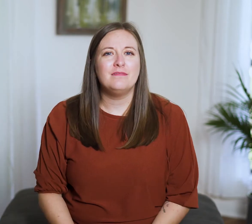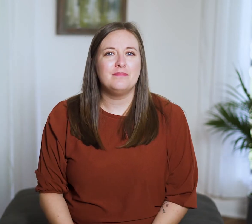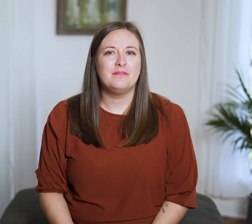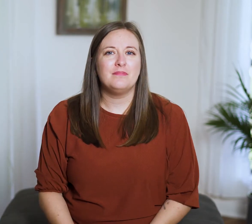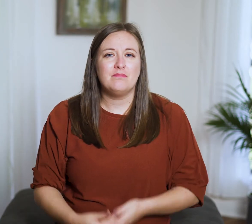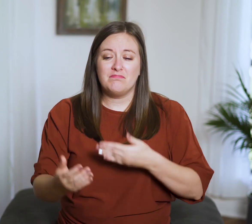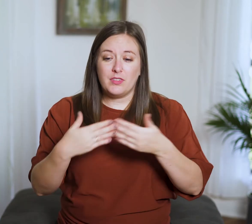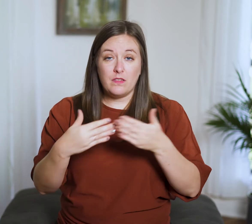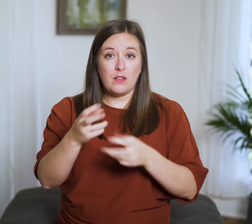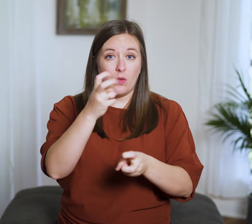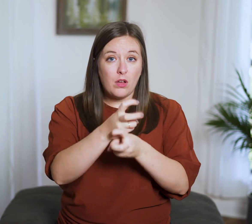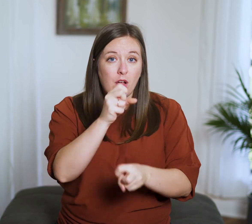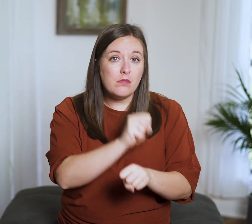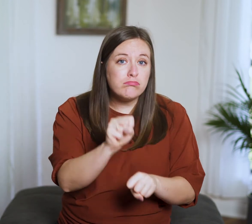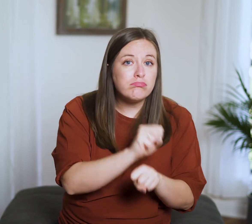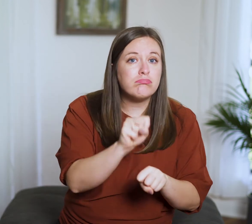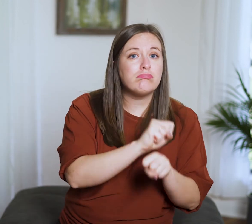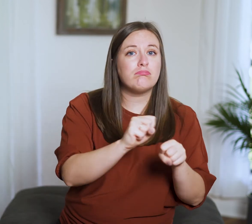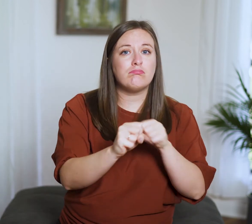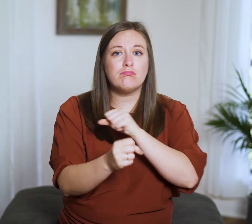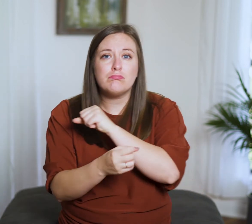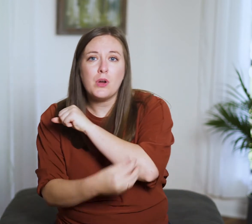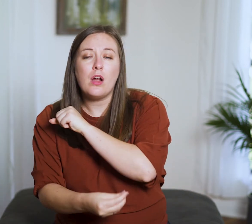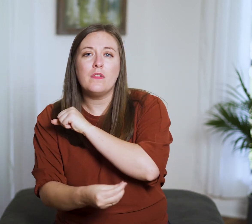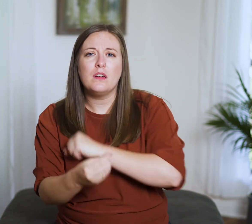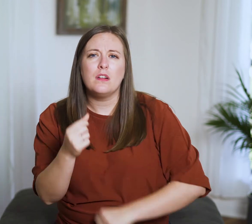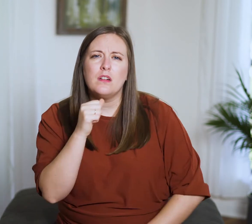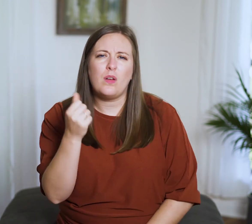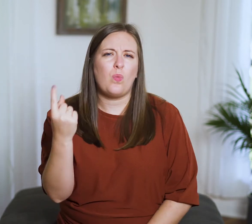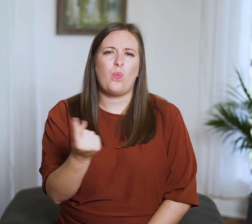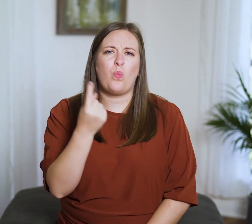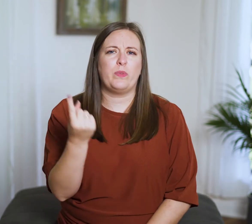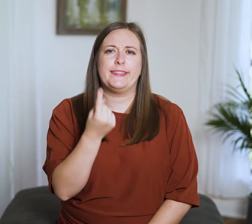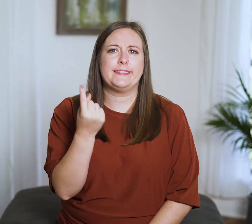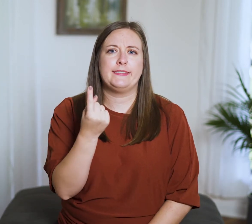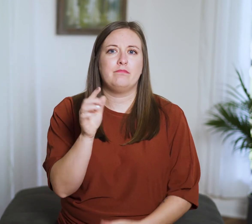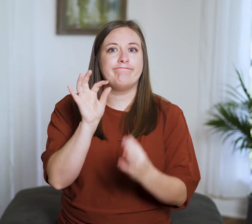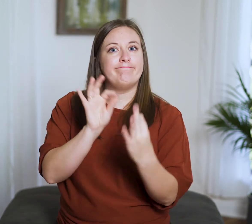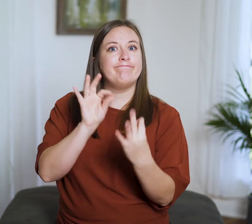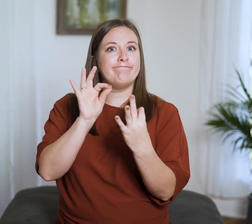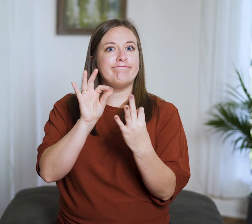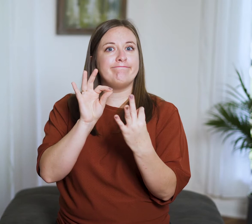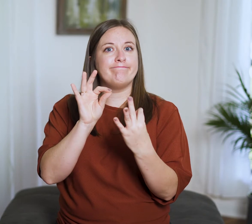While hard work and poverty aren’t always at odds,